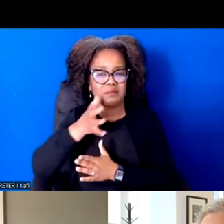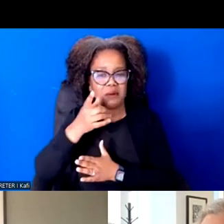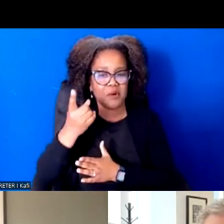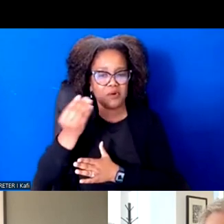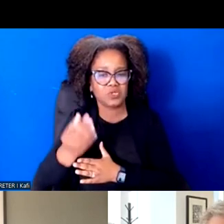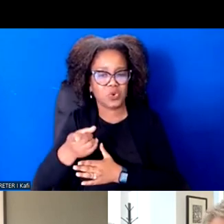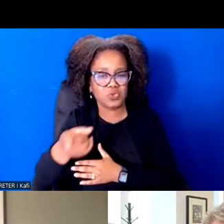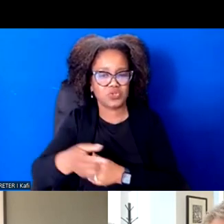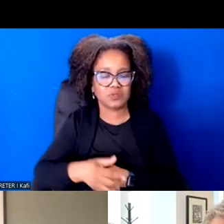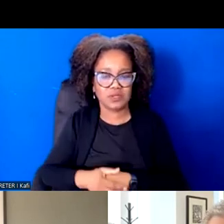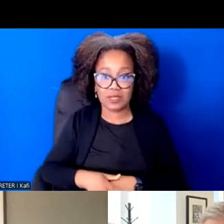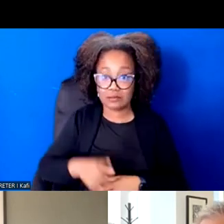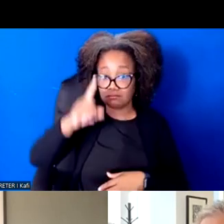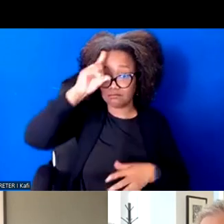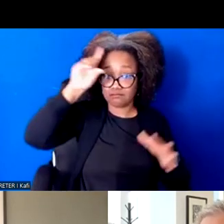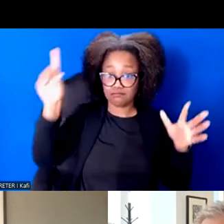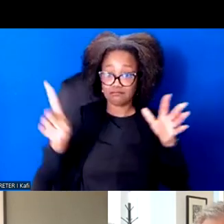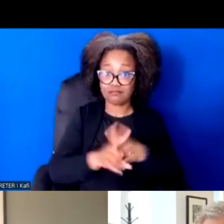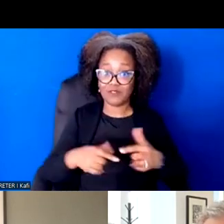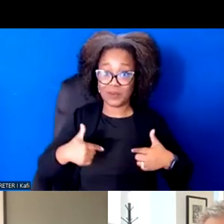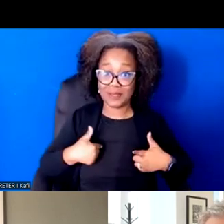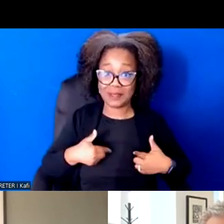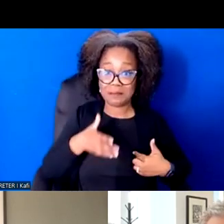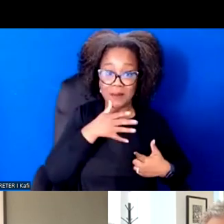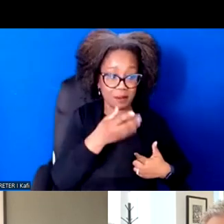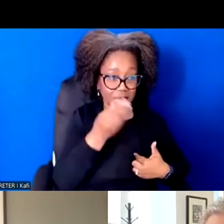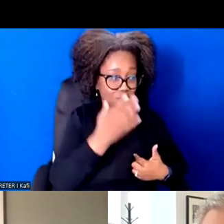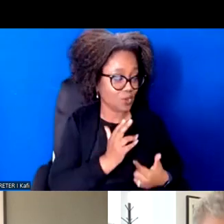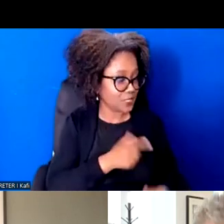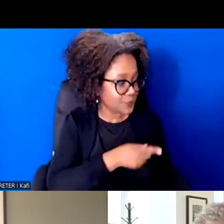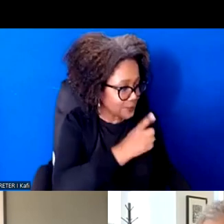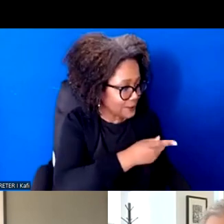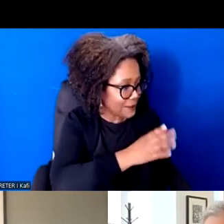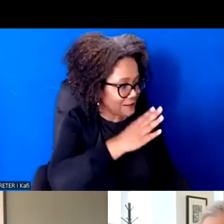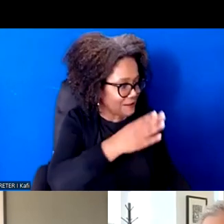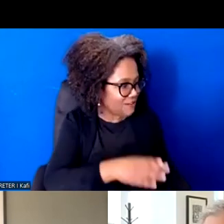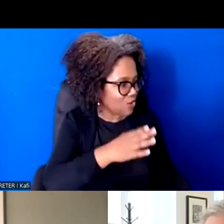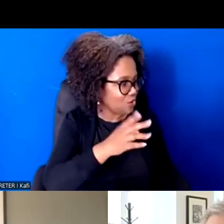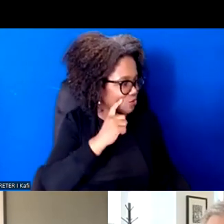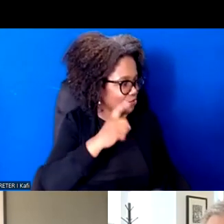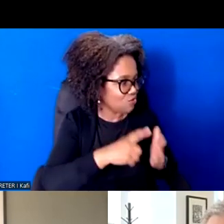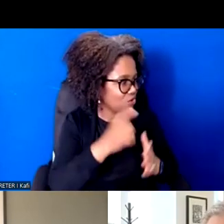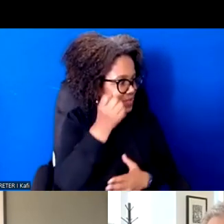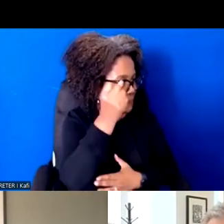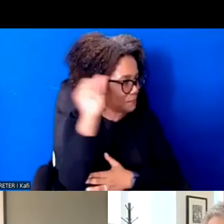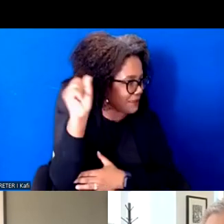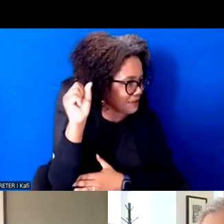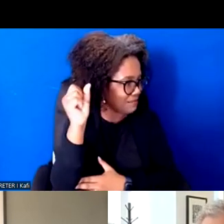And she literally meant that because it was a very labor oriented family. But she also just meant, you know, cross someone else's struggle.